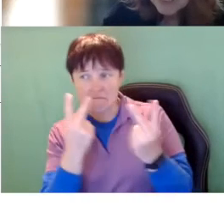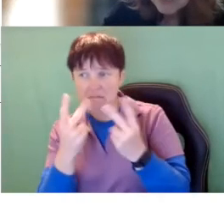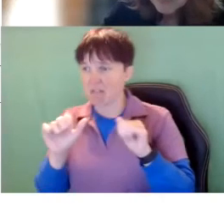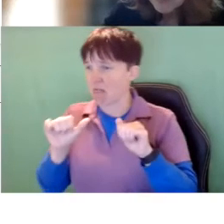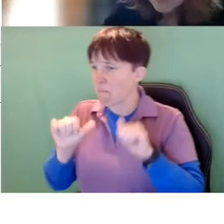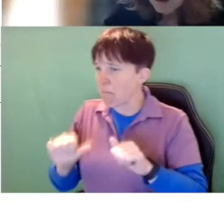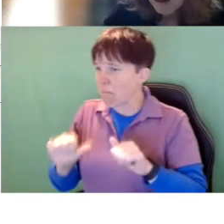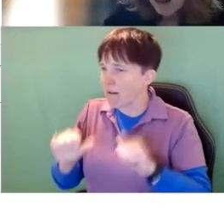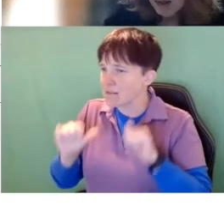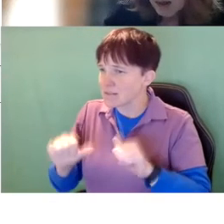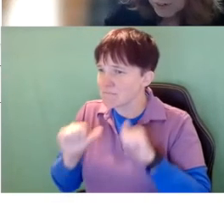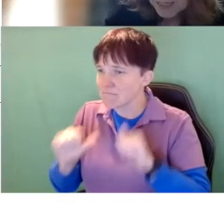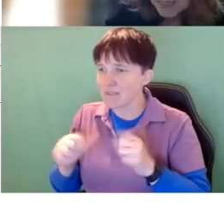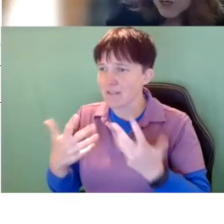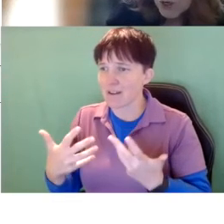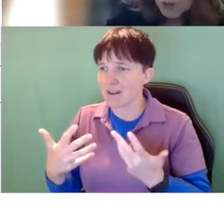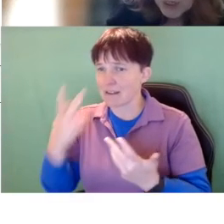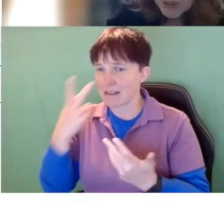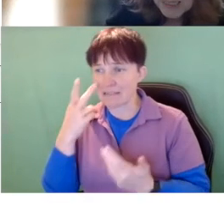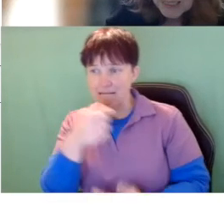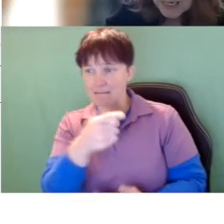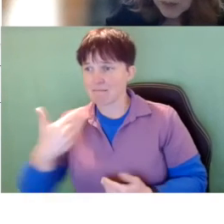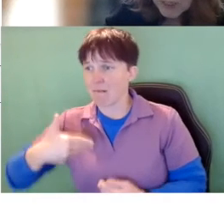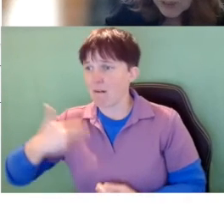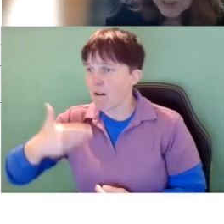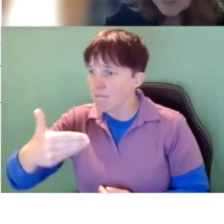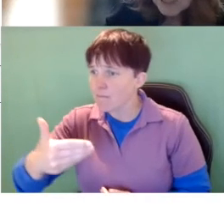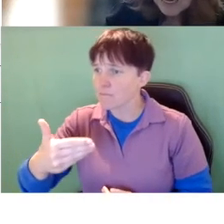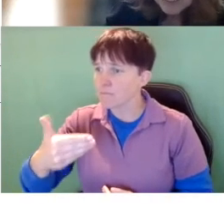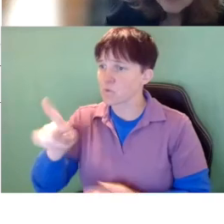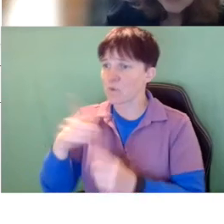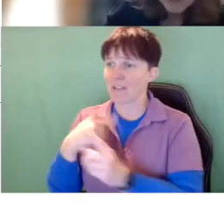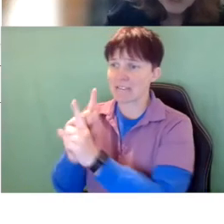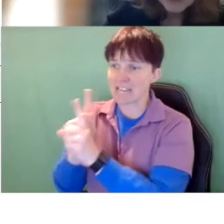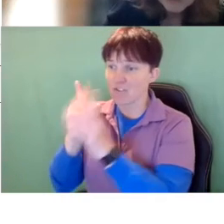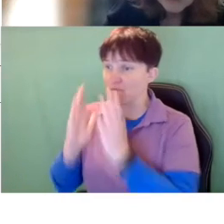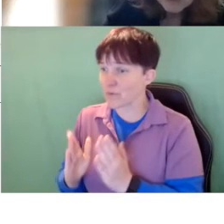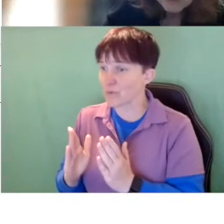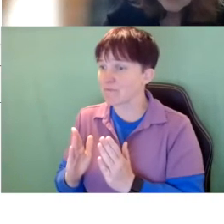see this often when you get an intervener in place.